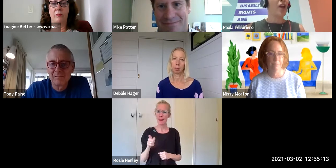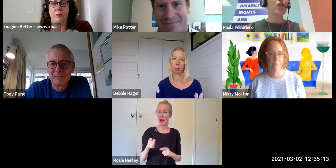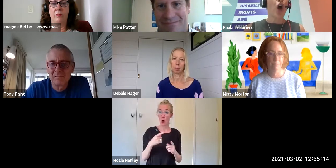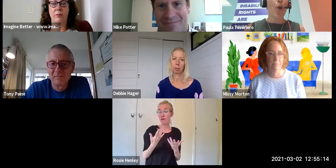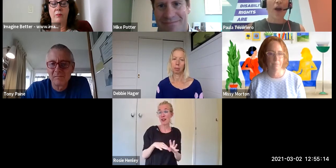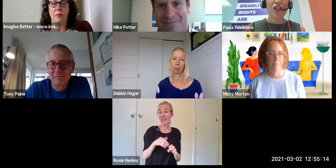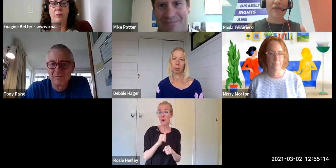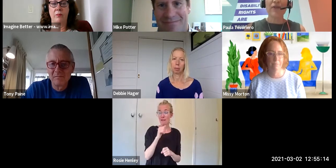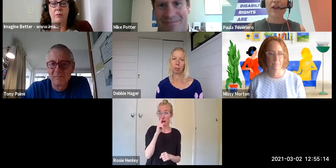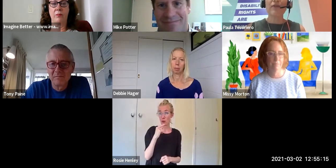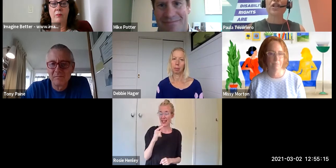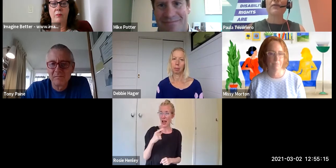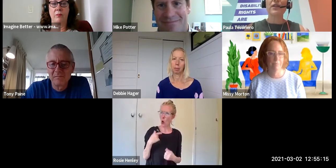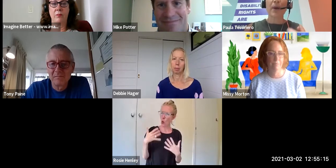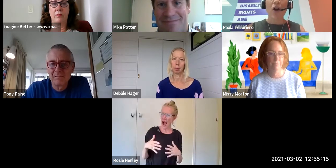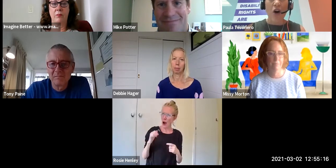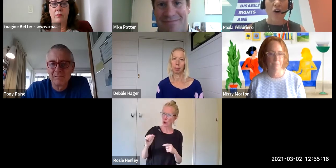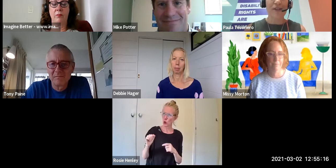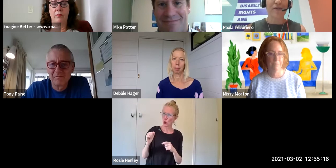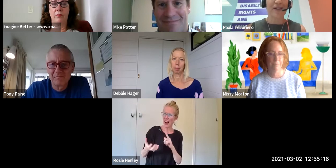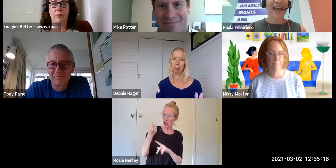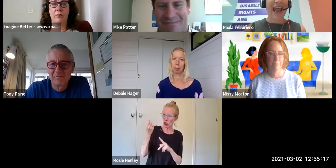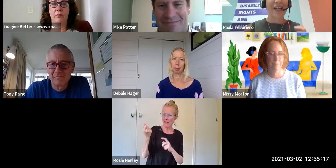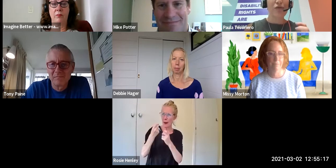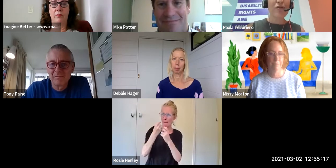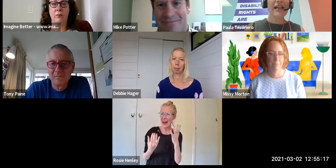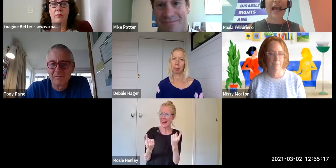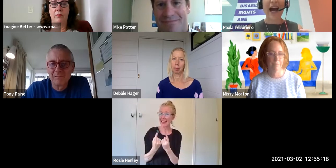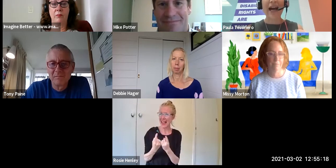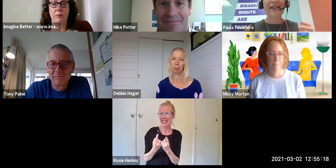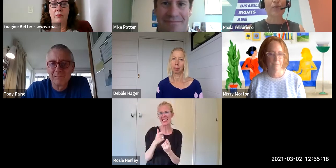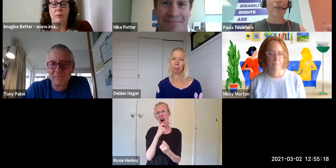I'm 'no, I've achieved everything i've achieved because of it'. And it's really hard sometimes